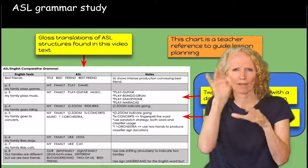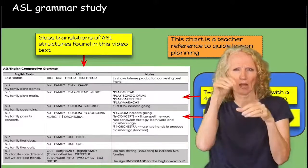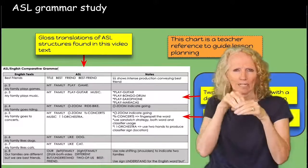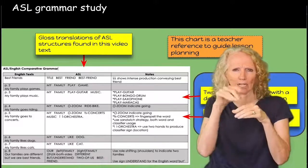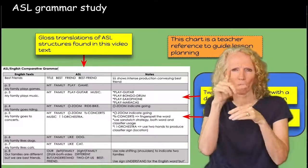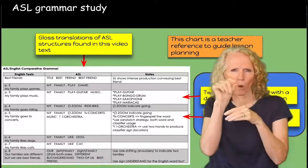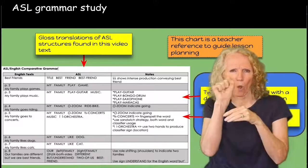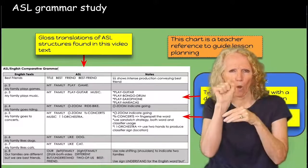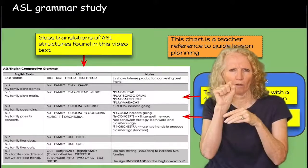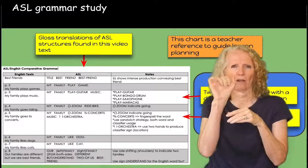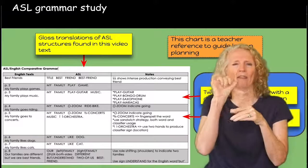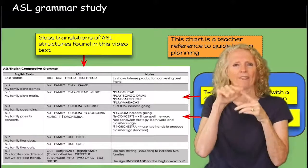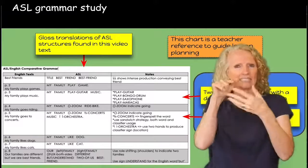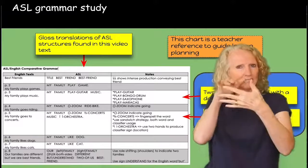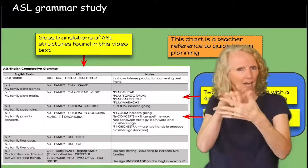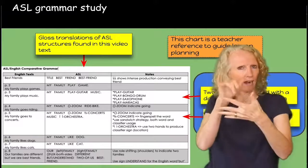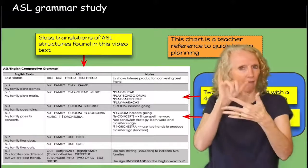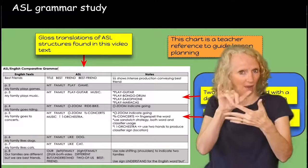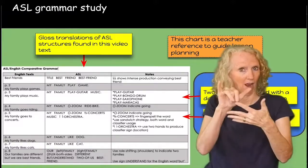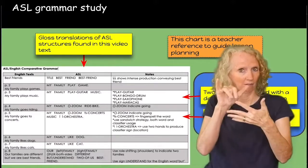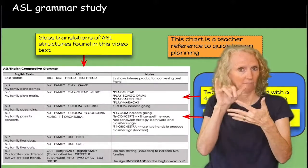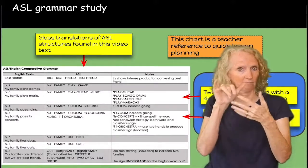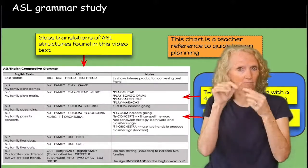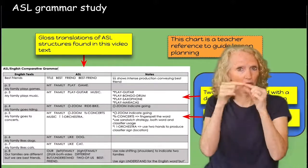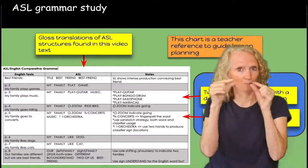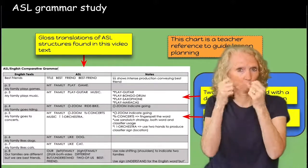information that you find within the gloss